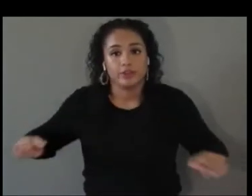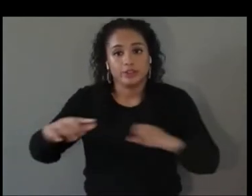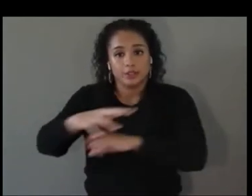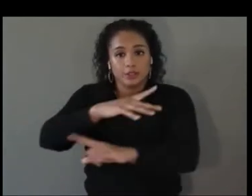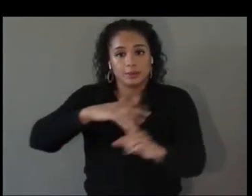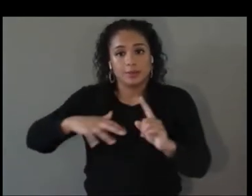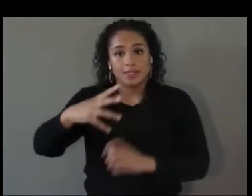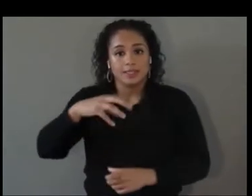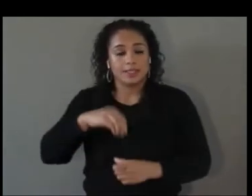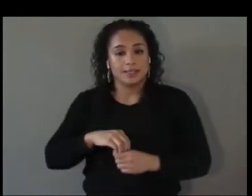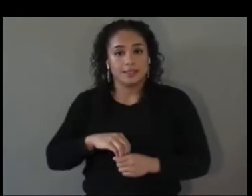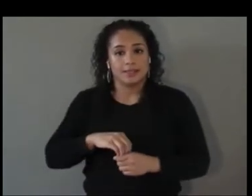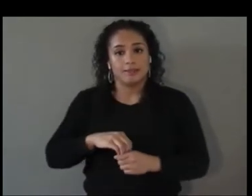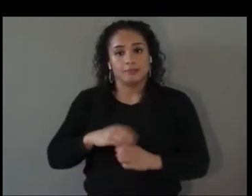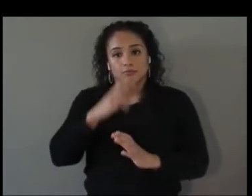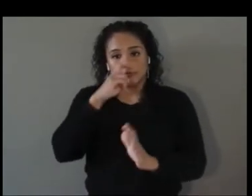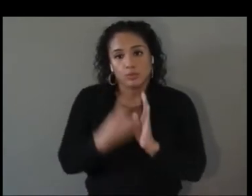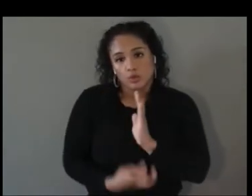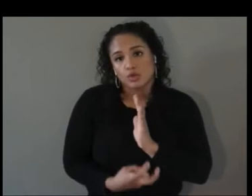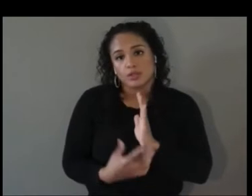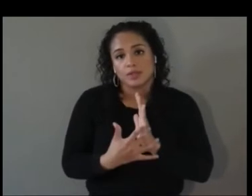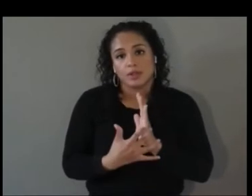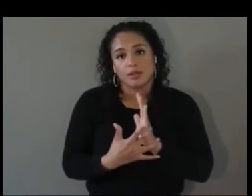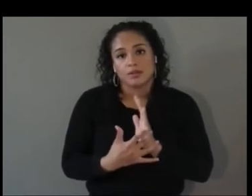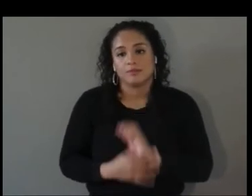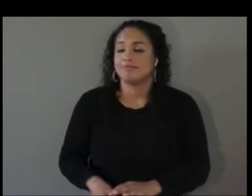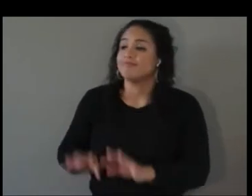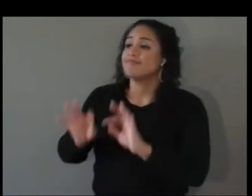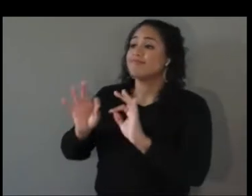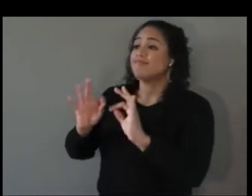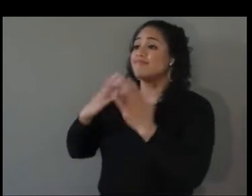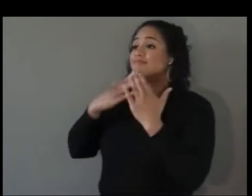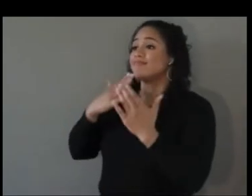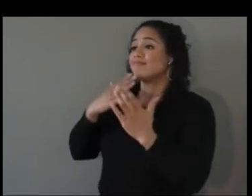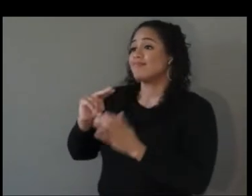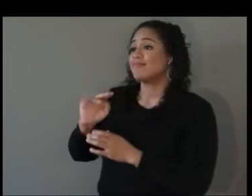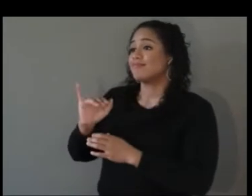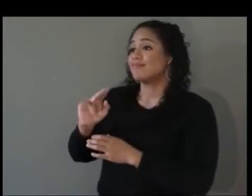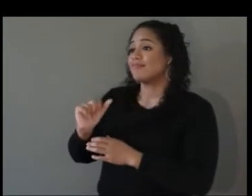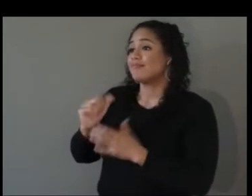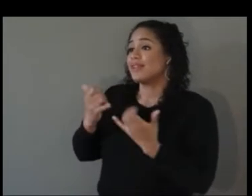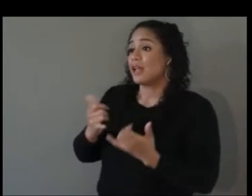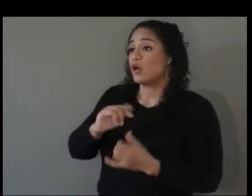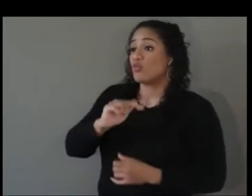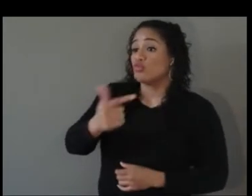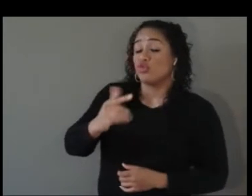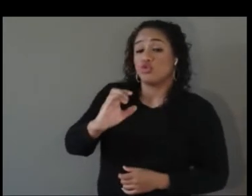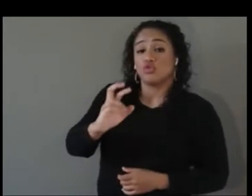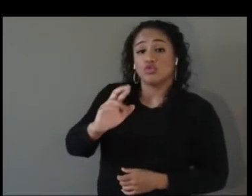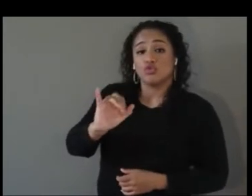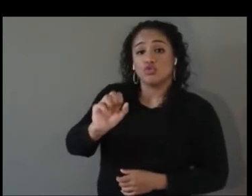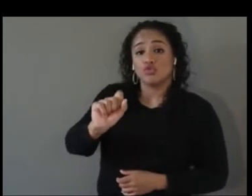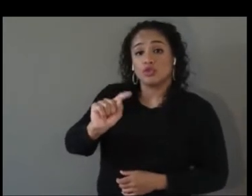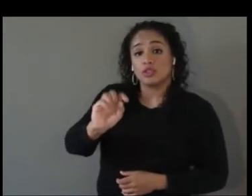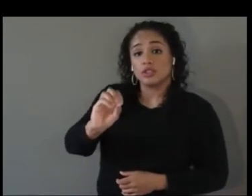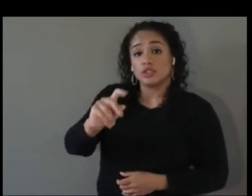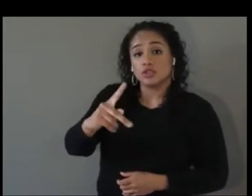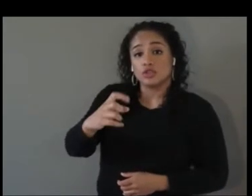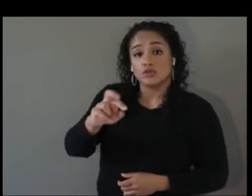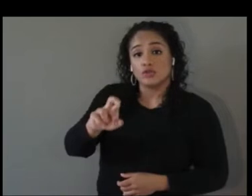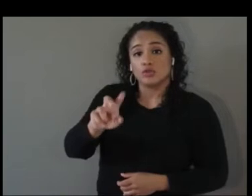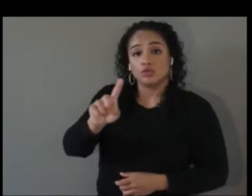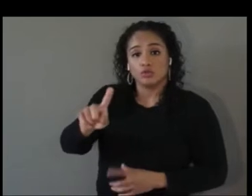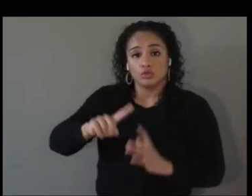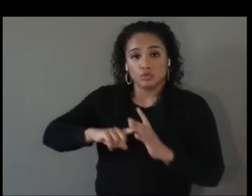Fantastic. Thank you, Nina. So moving on to you, Christopher, so you started the Black Technology Mentorship Program. Tell me